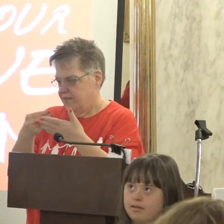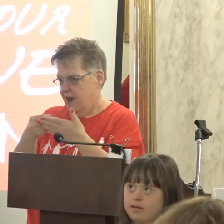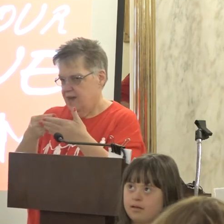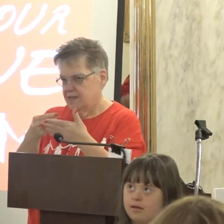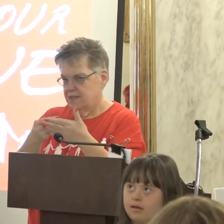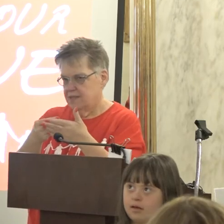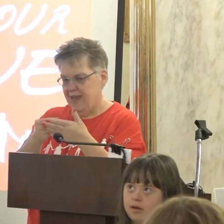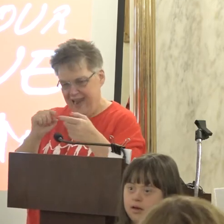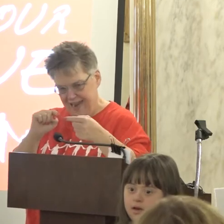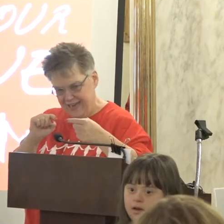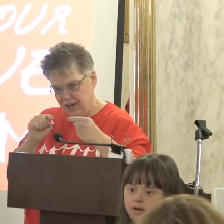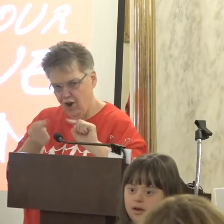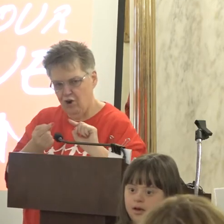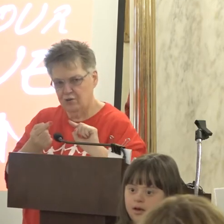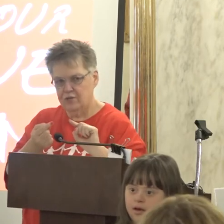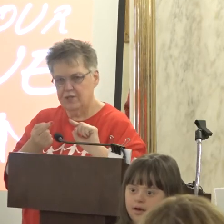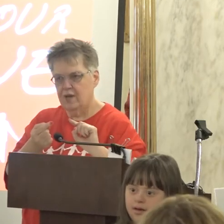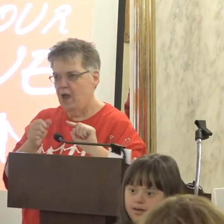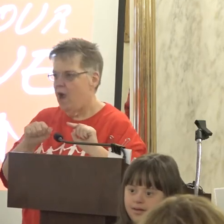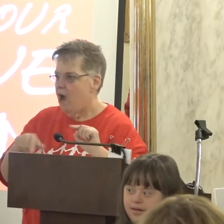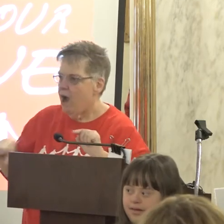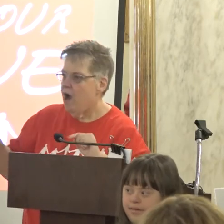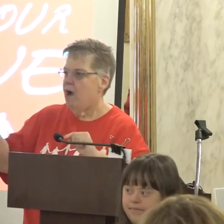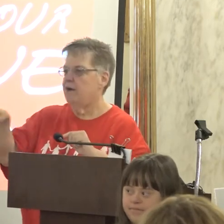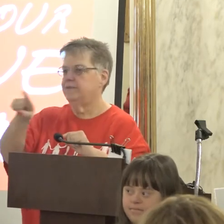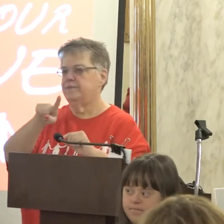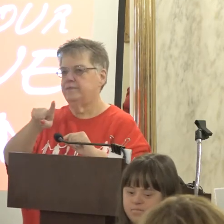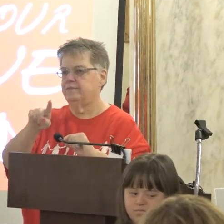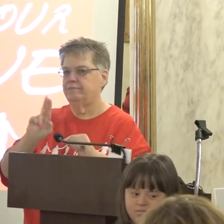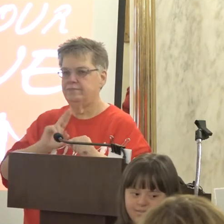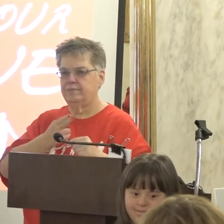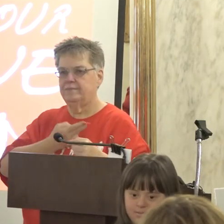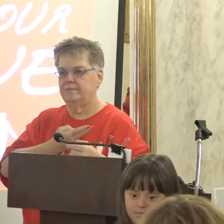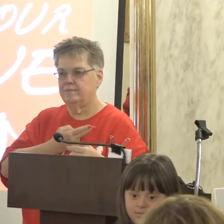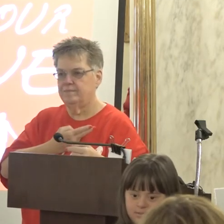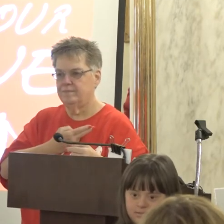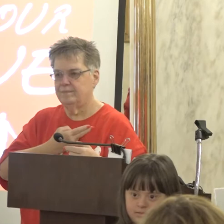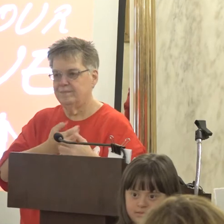That hurt All of us Now